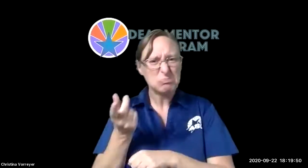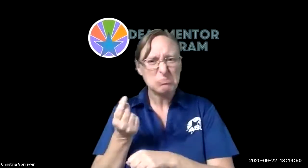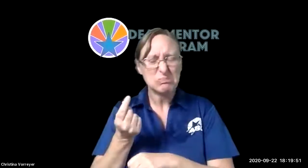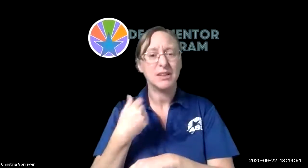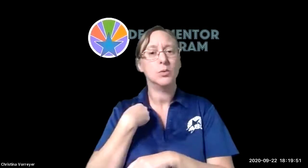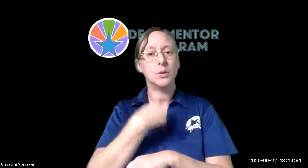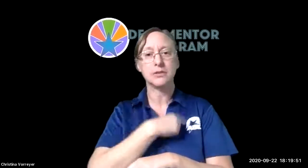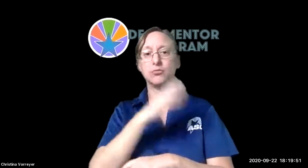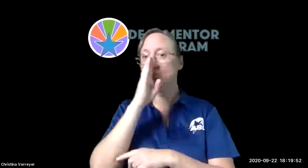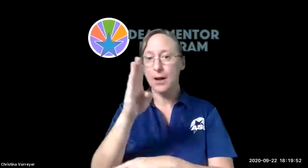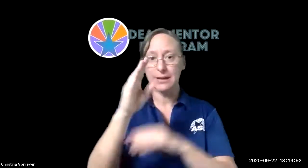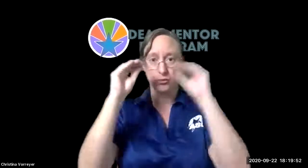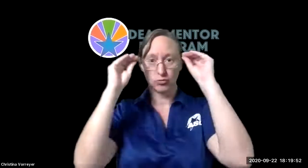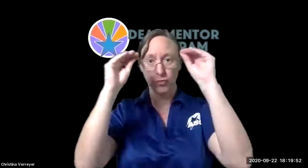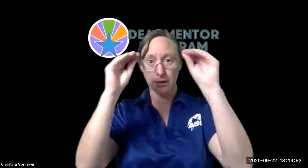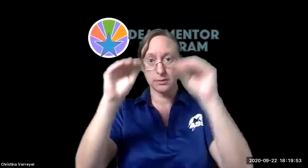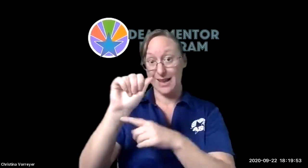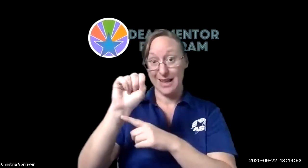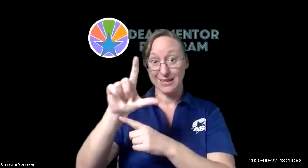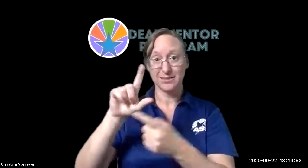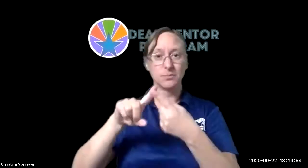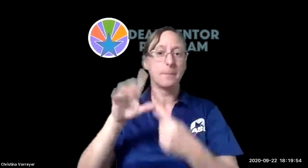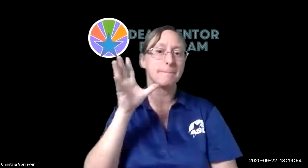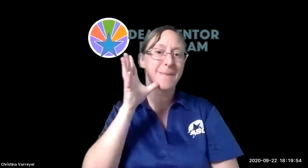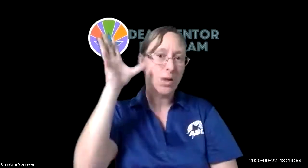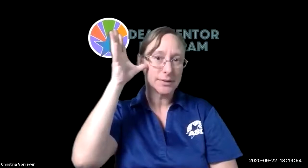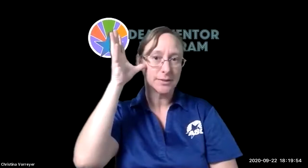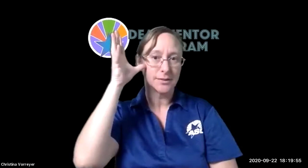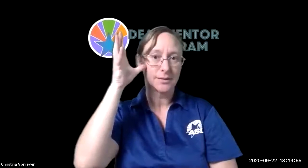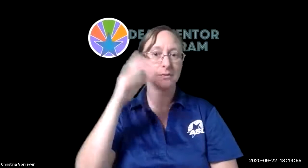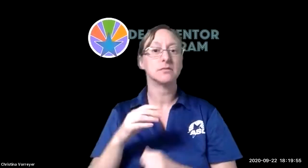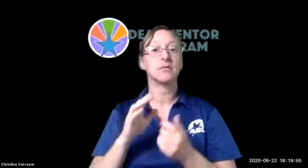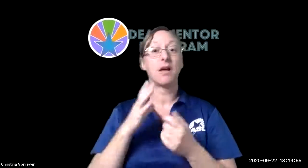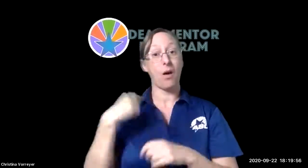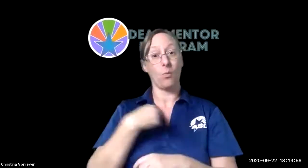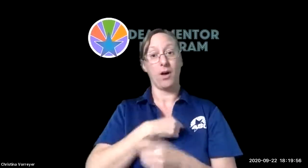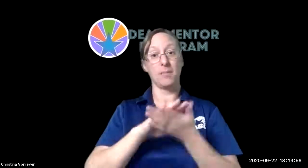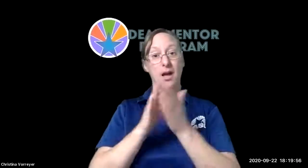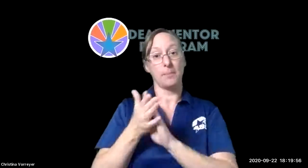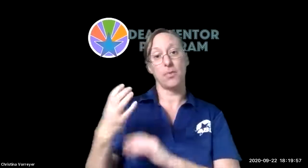environment you may be wondering what exactly it is that we do we're providing direct asl